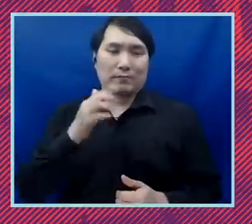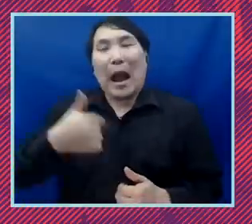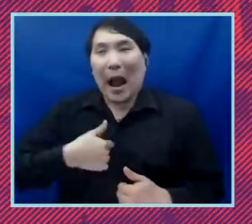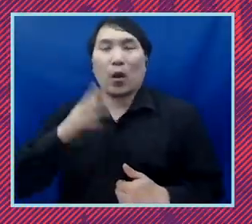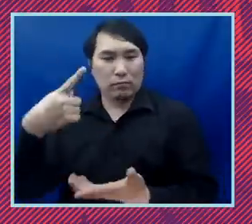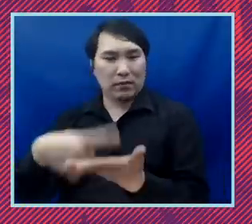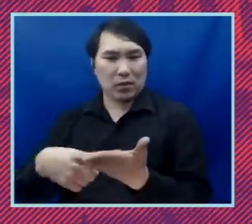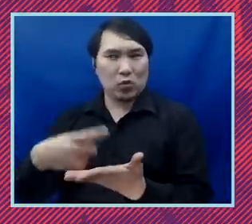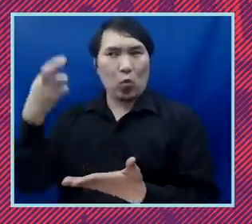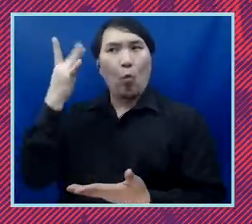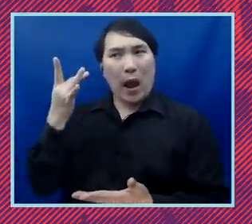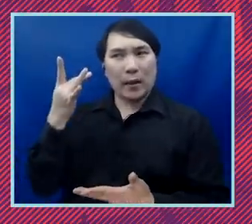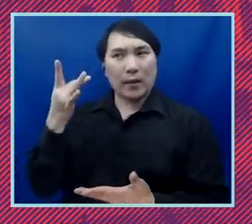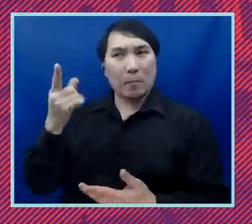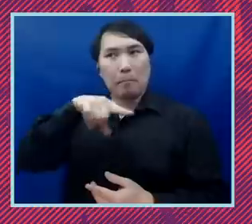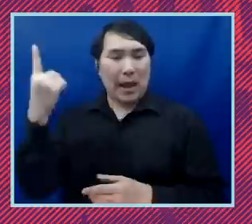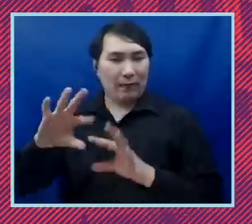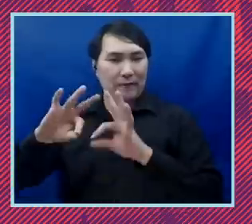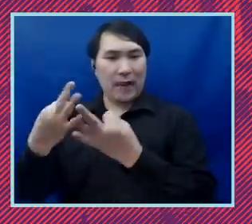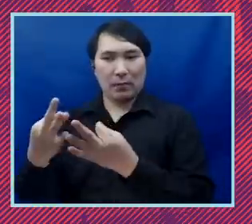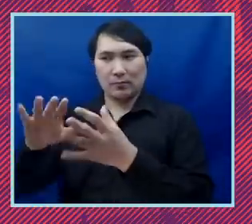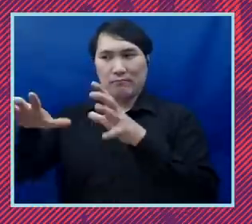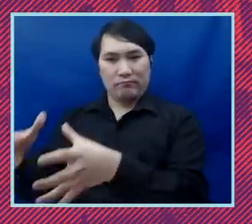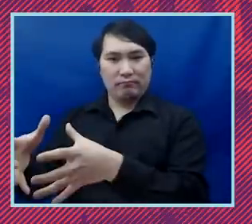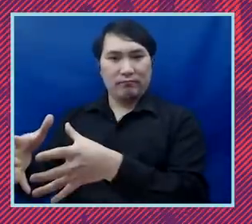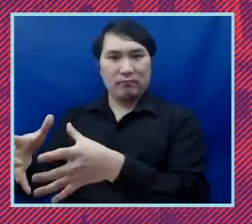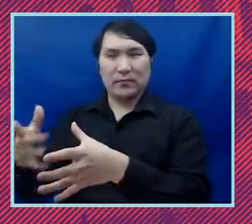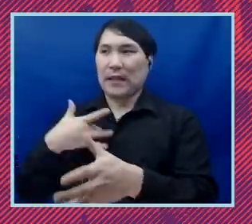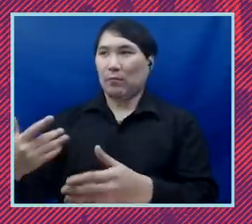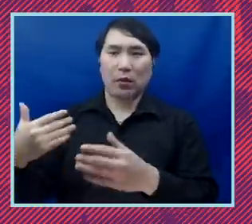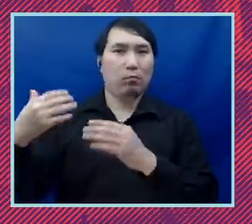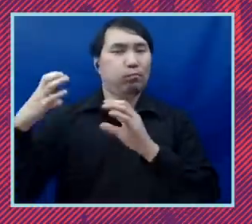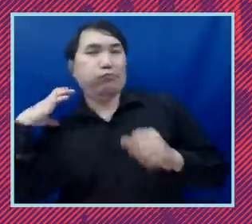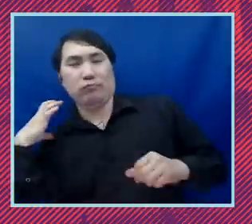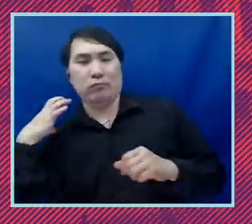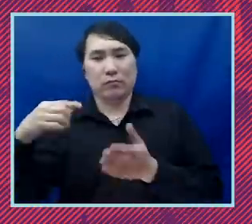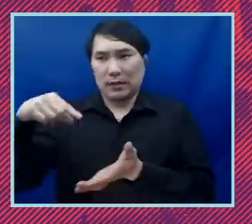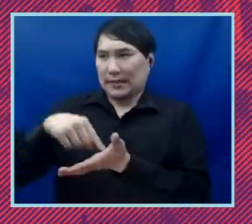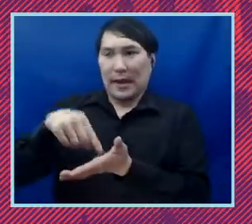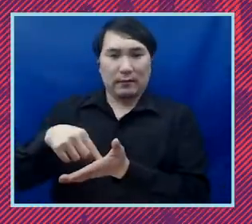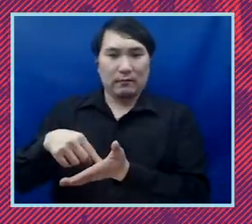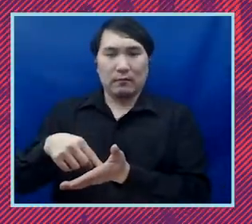black families generally are overburdened with debt across the board but in particular student